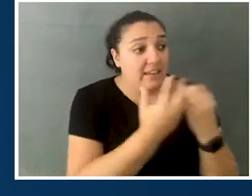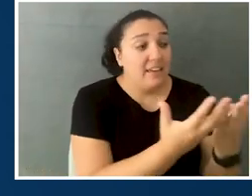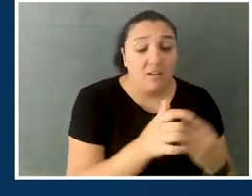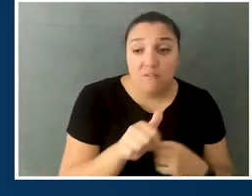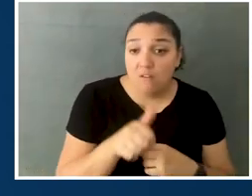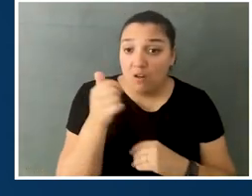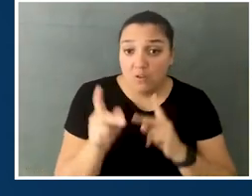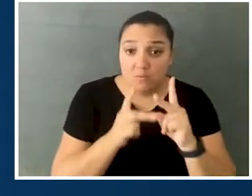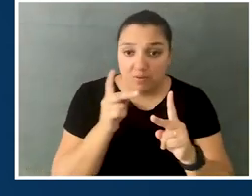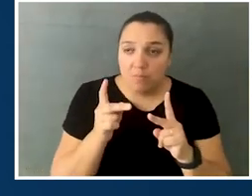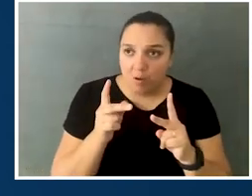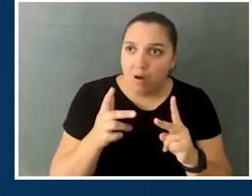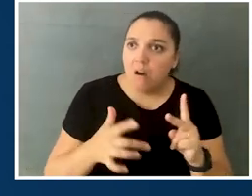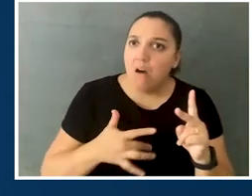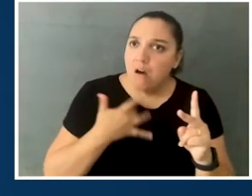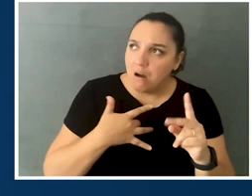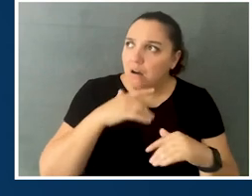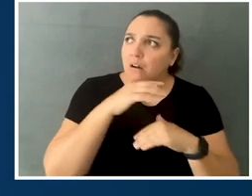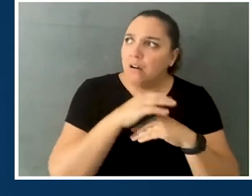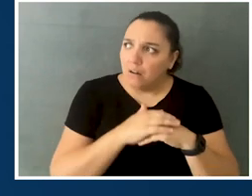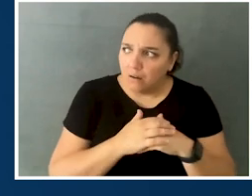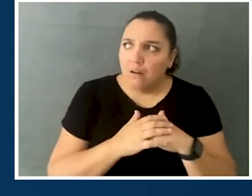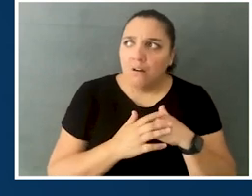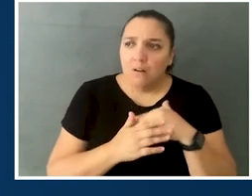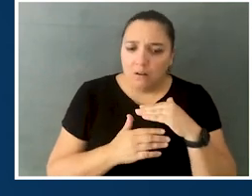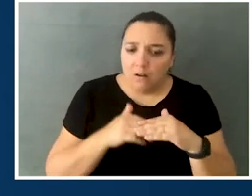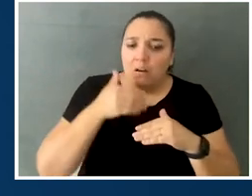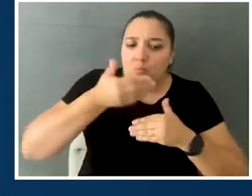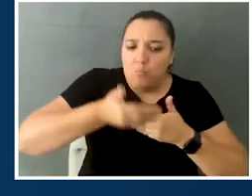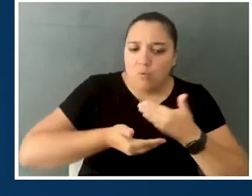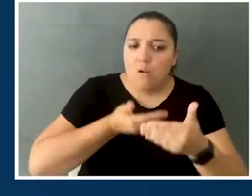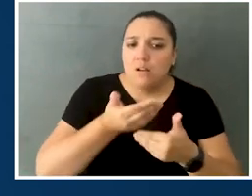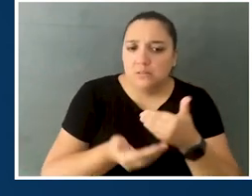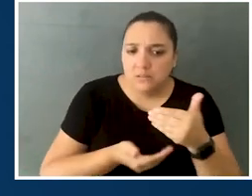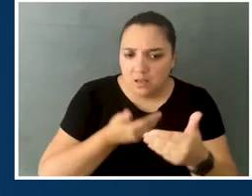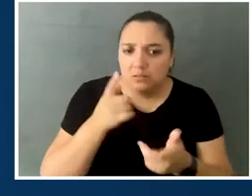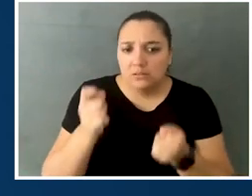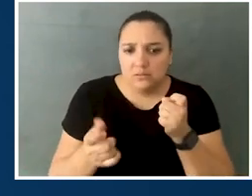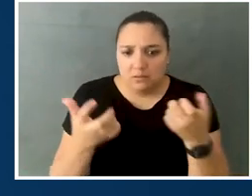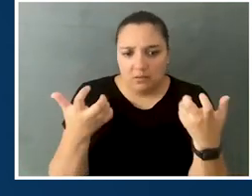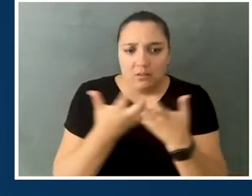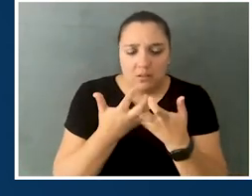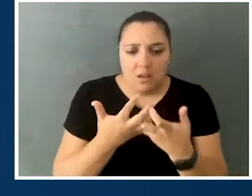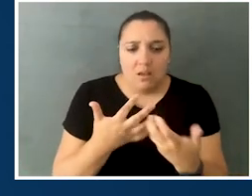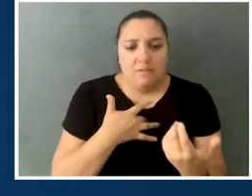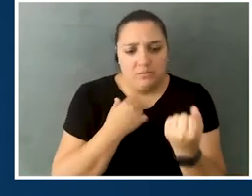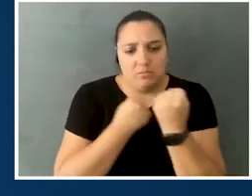the space to start that accommodation process and feel supported through it,